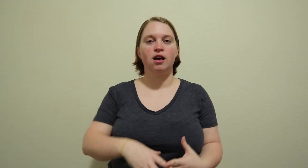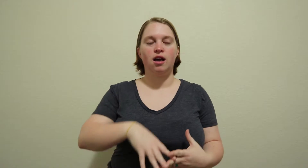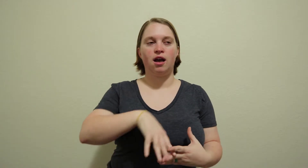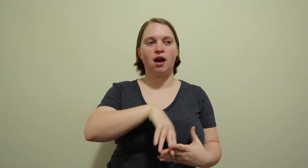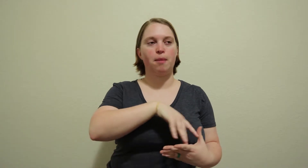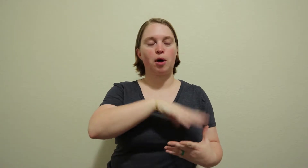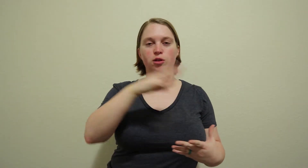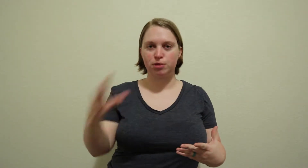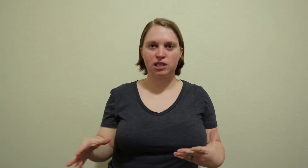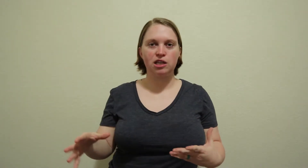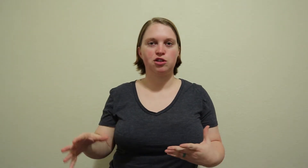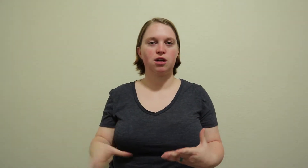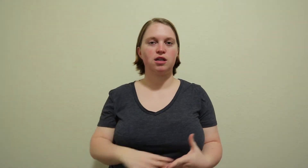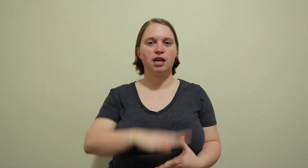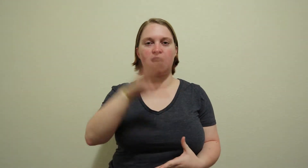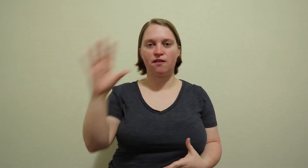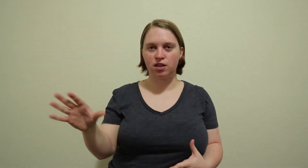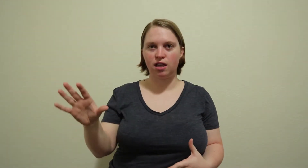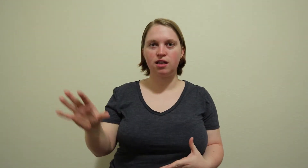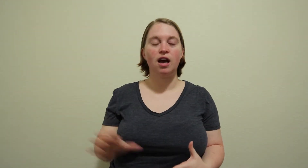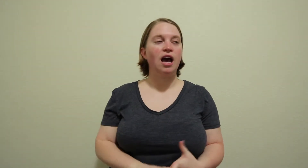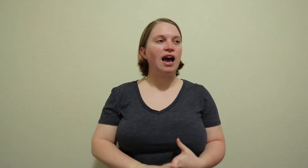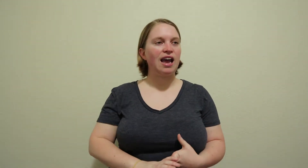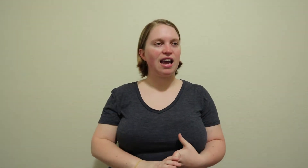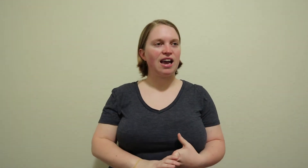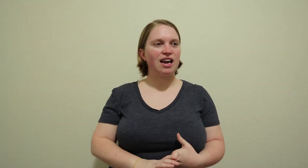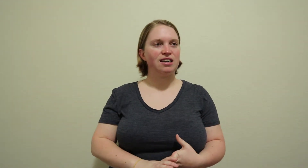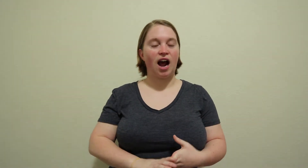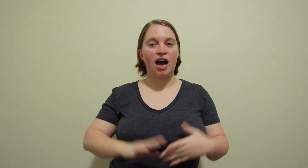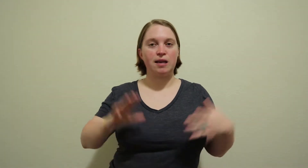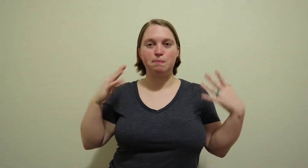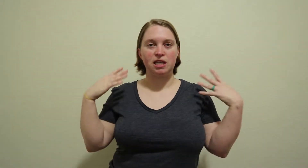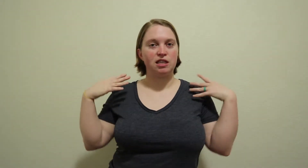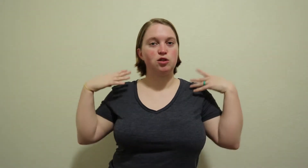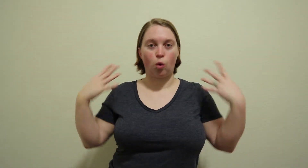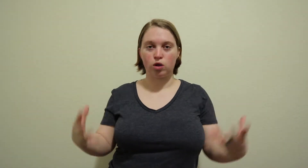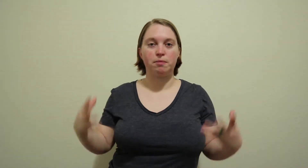about the procedure and everything and I immediately told him